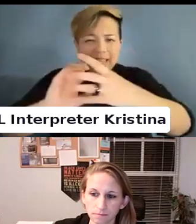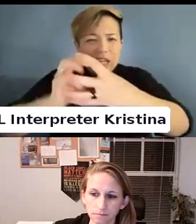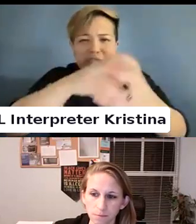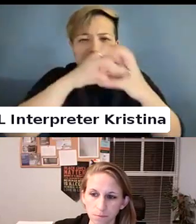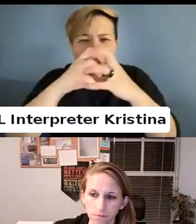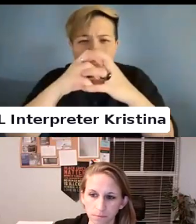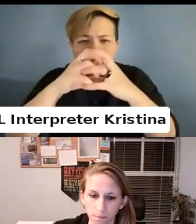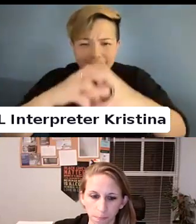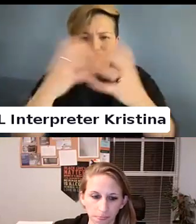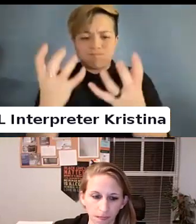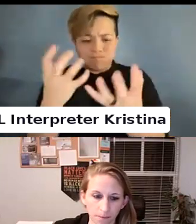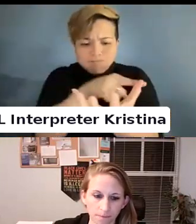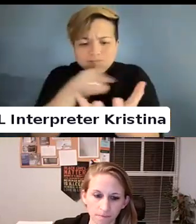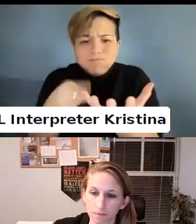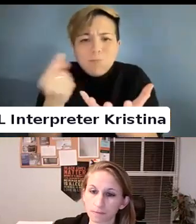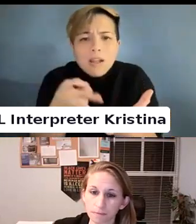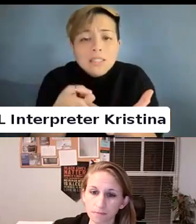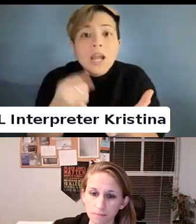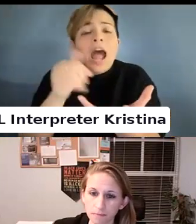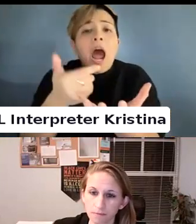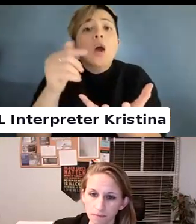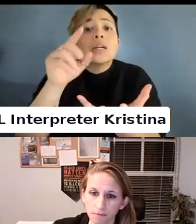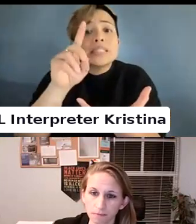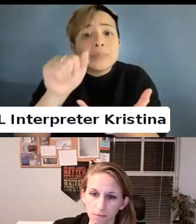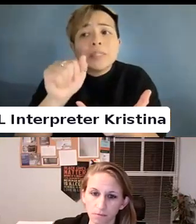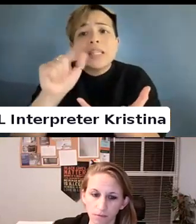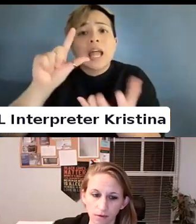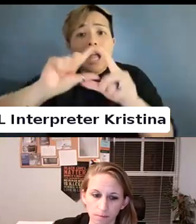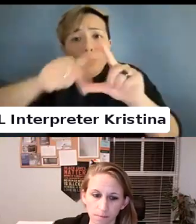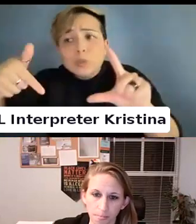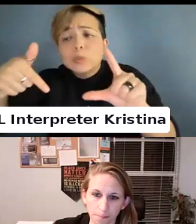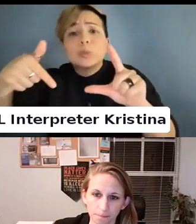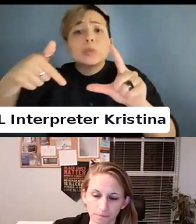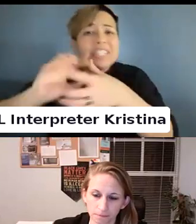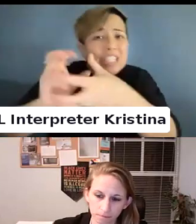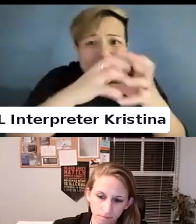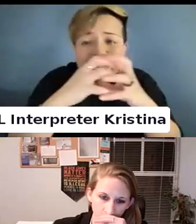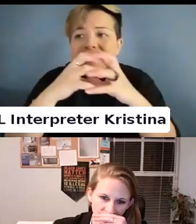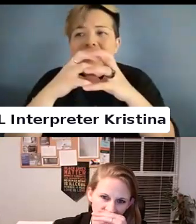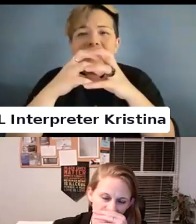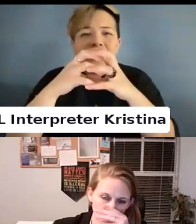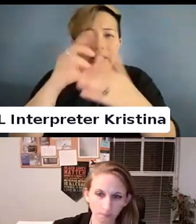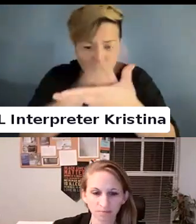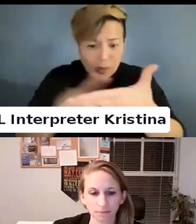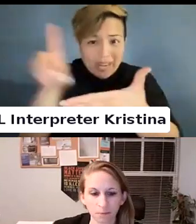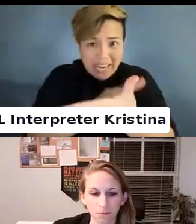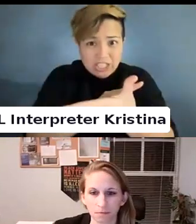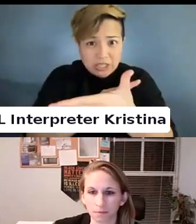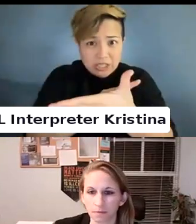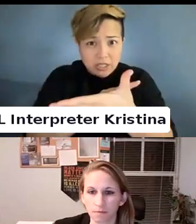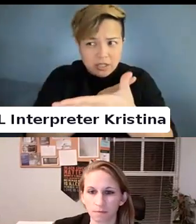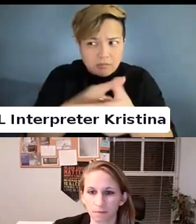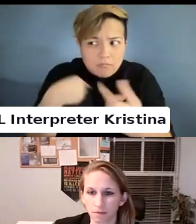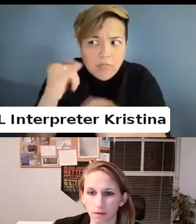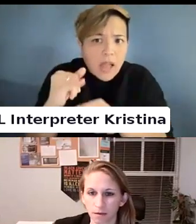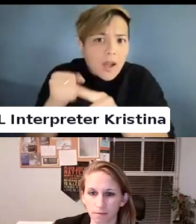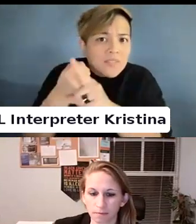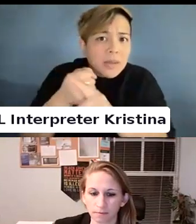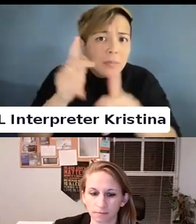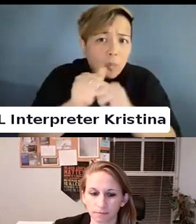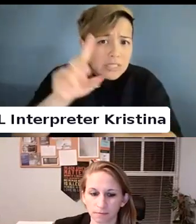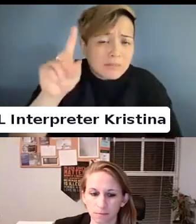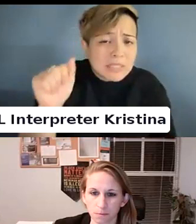How has disability and LGBT Q intersecting discrimination affected people with disabilities